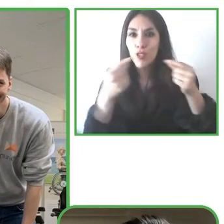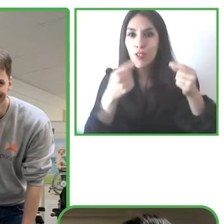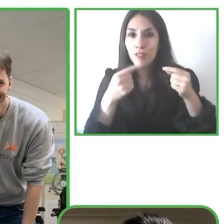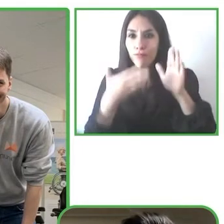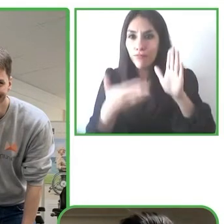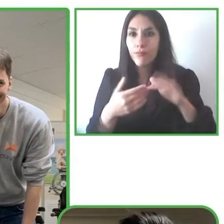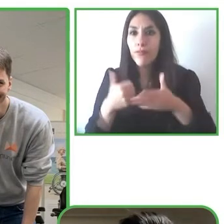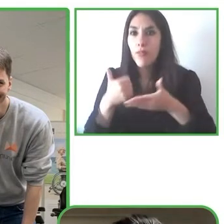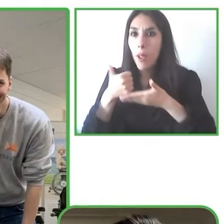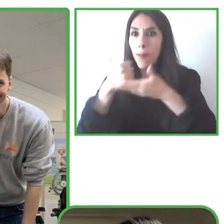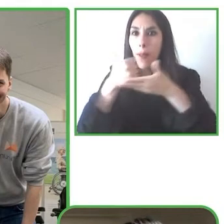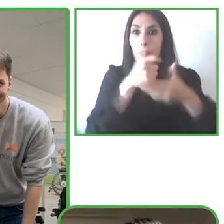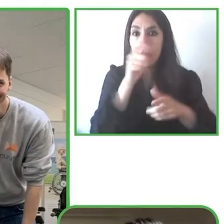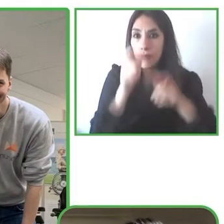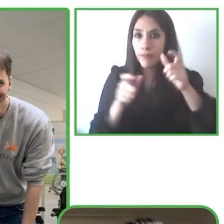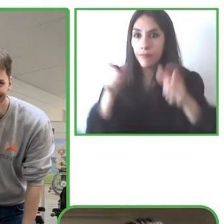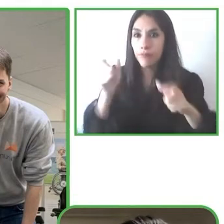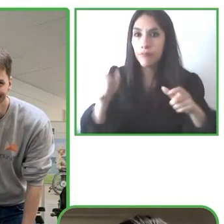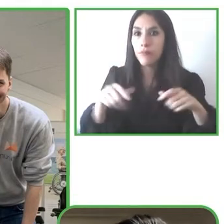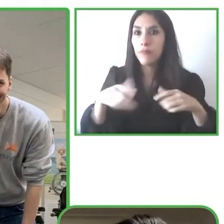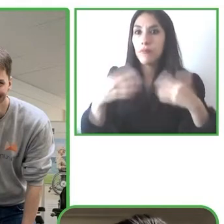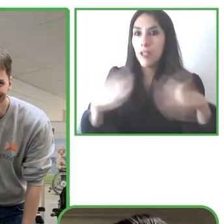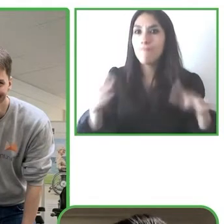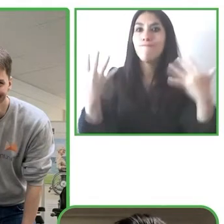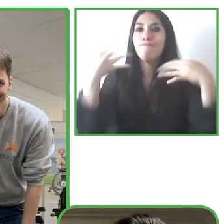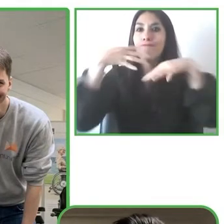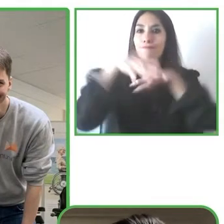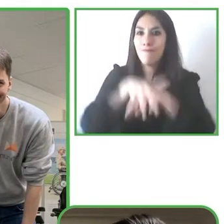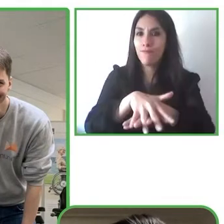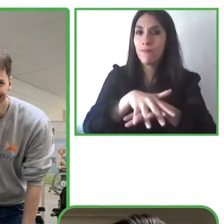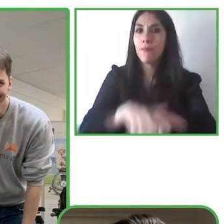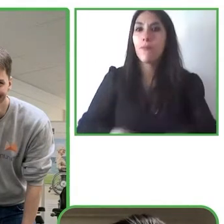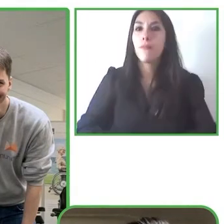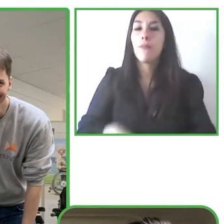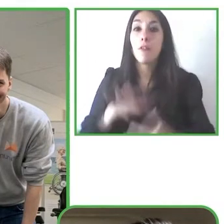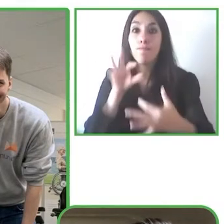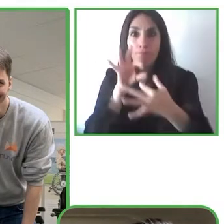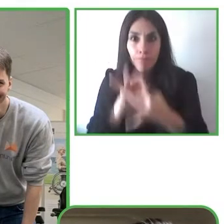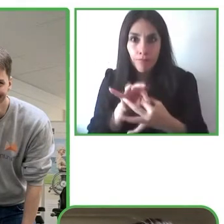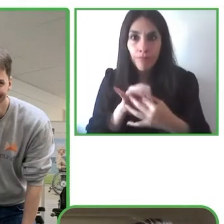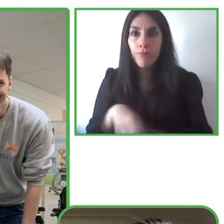Munevo was founded in 2018 and Munevo Drive is the first power wheelchair